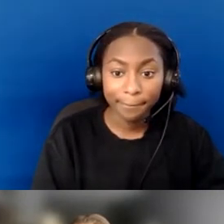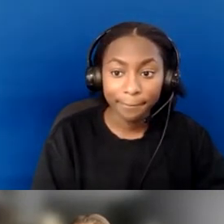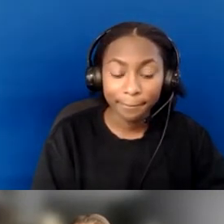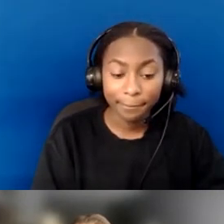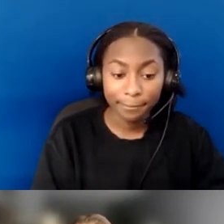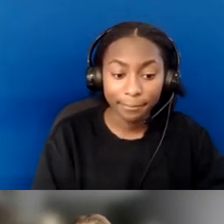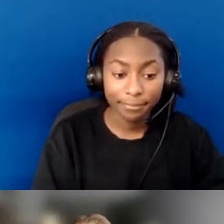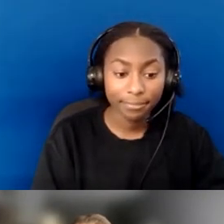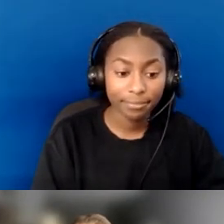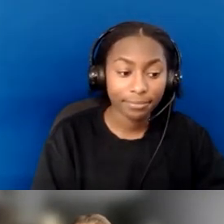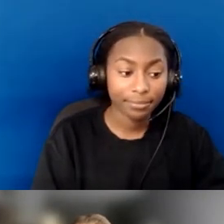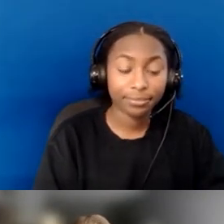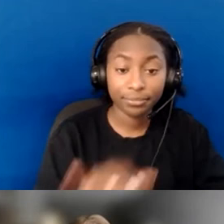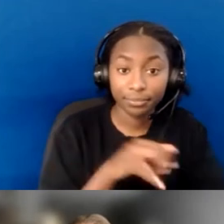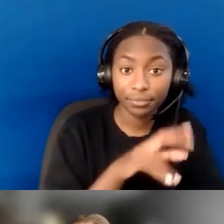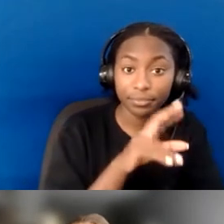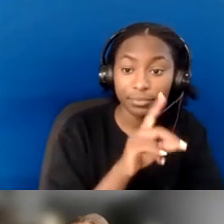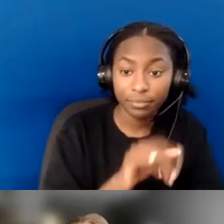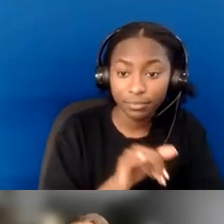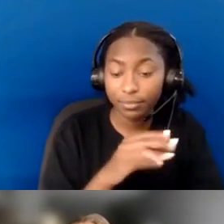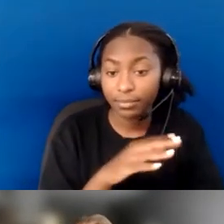Judy, and then Victoria. Lovely; thank you.